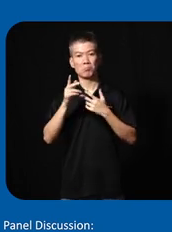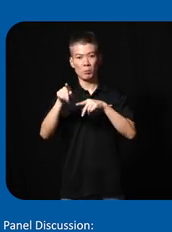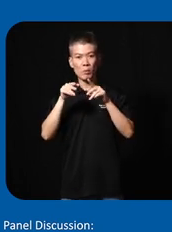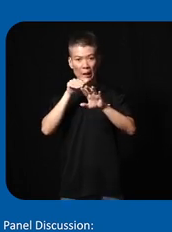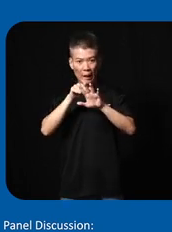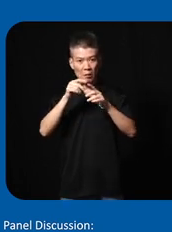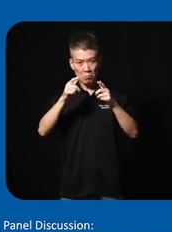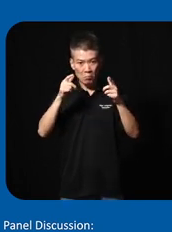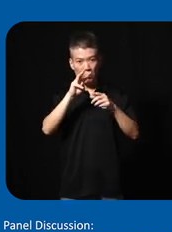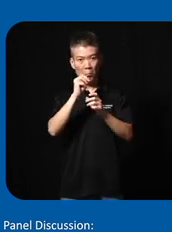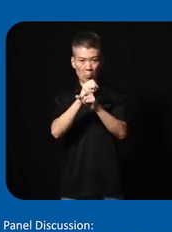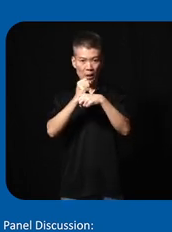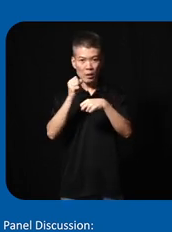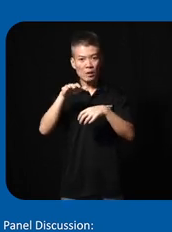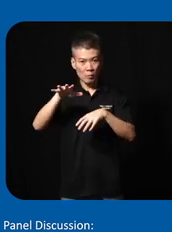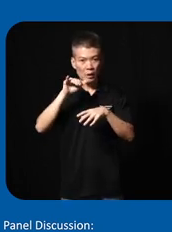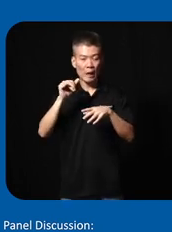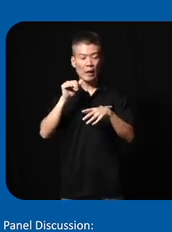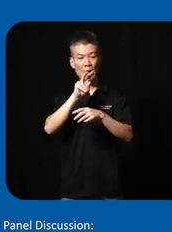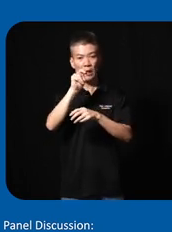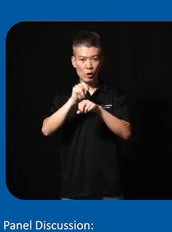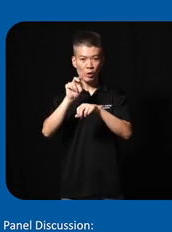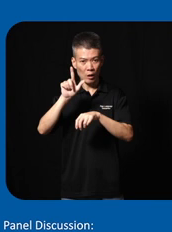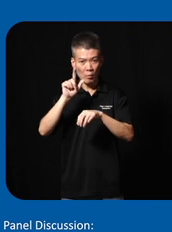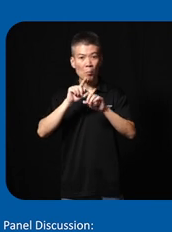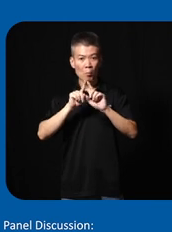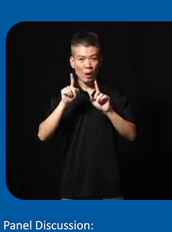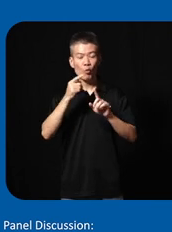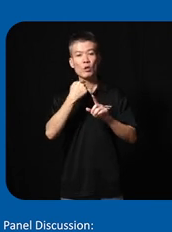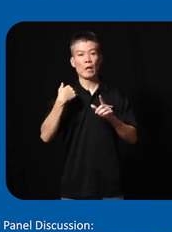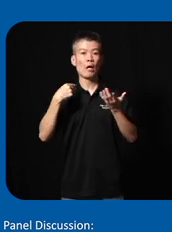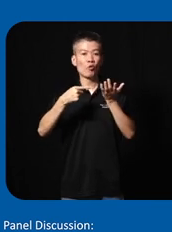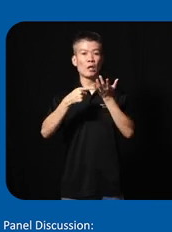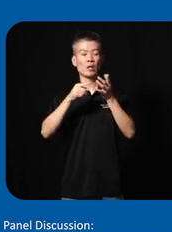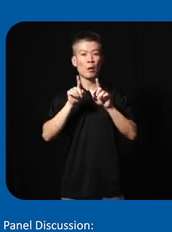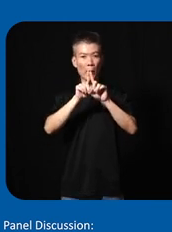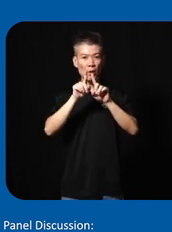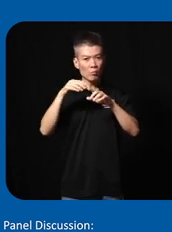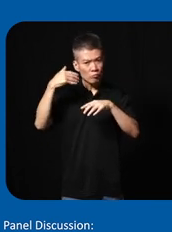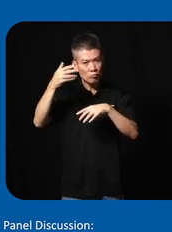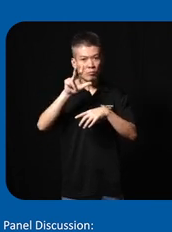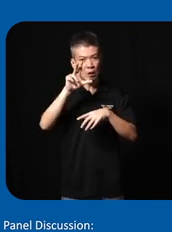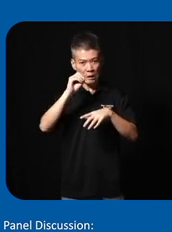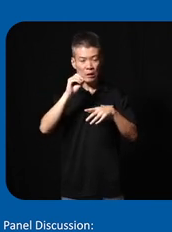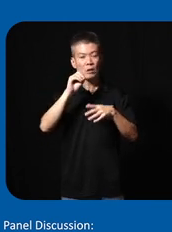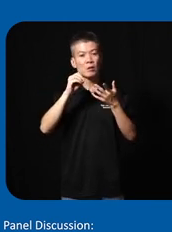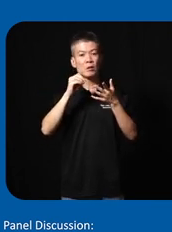the maker space at uh National Library but we also had technical mentors over 30 technical advisers